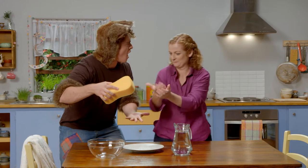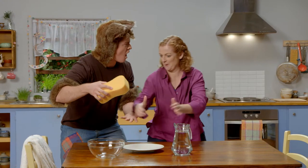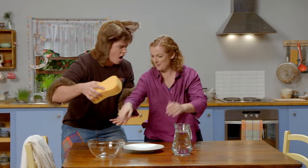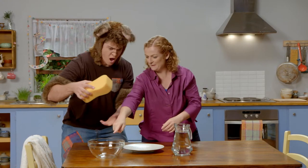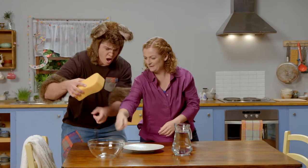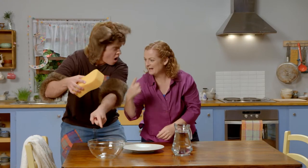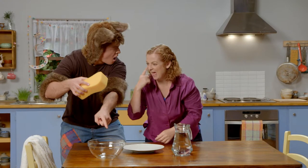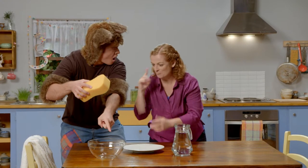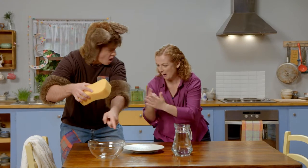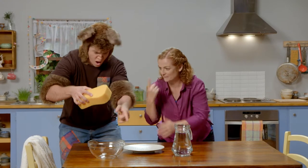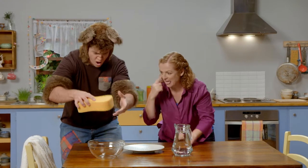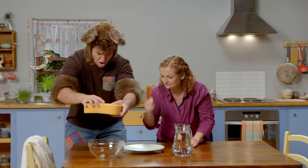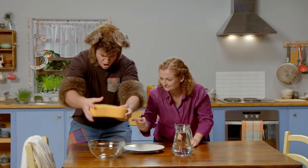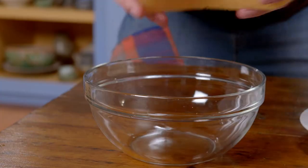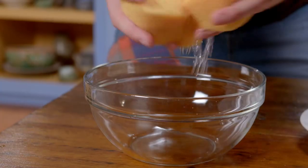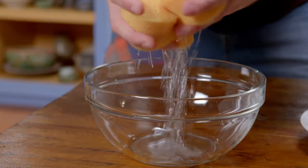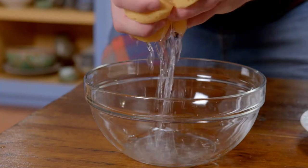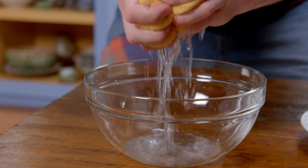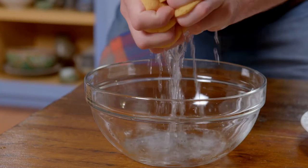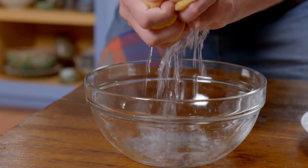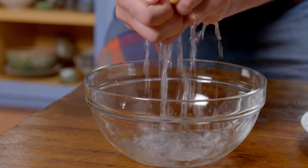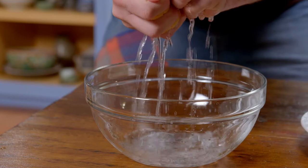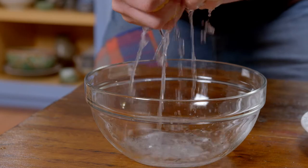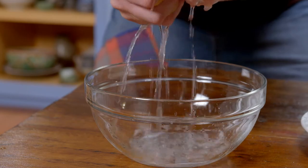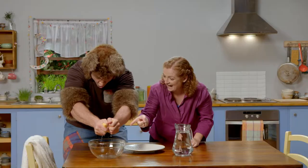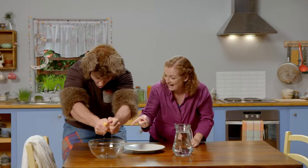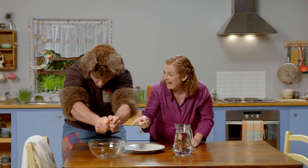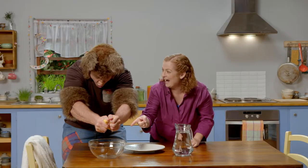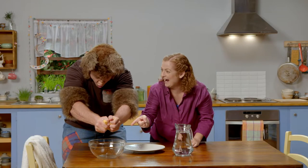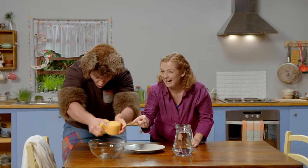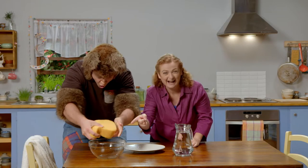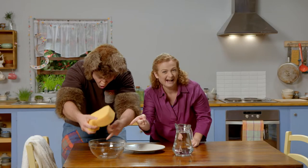Squeeze the sponge over the bowl, see what happens. Wow!